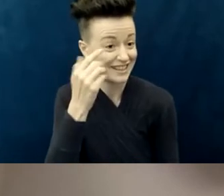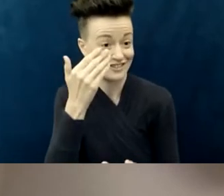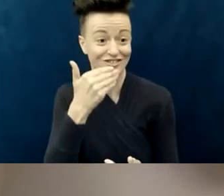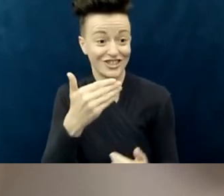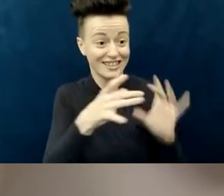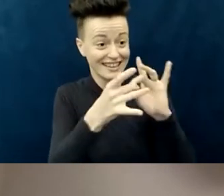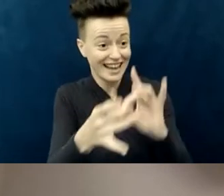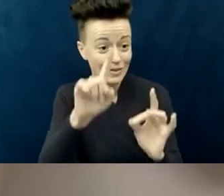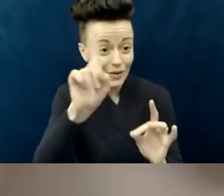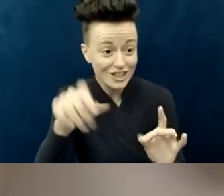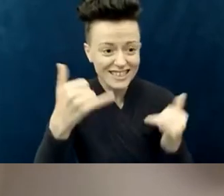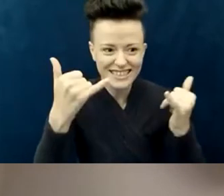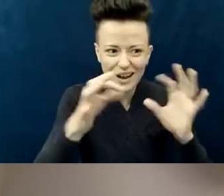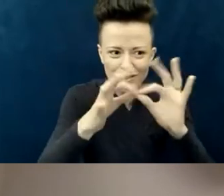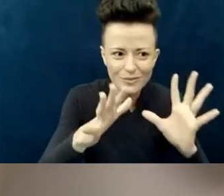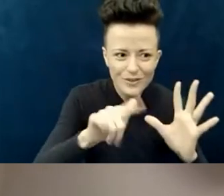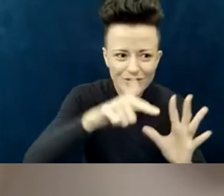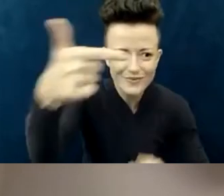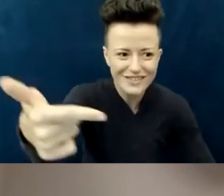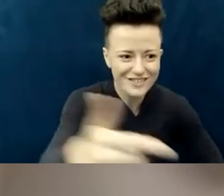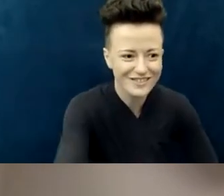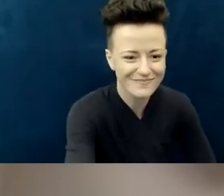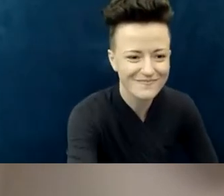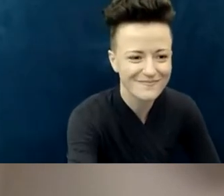The question for us, panel, is: